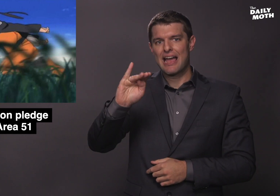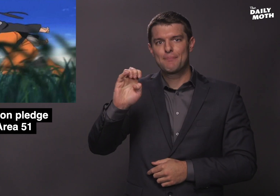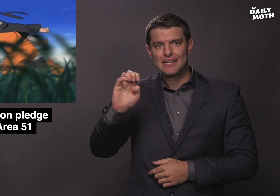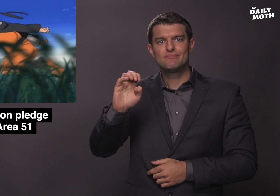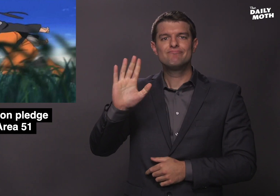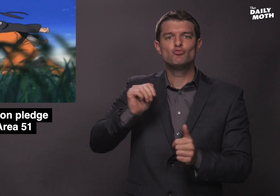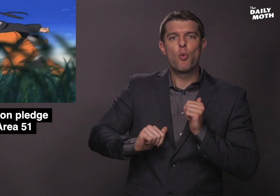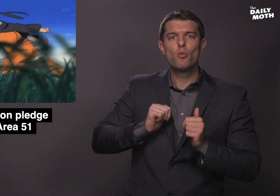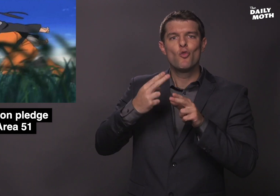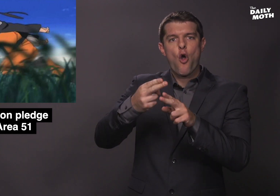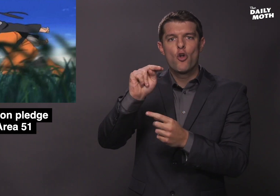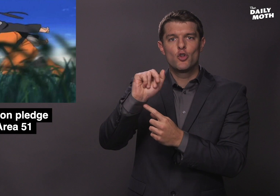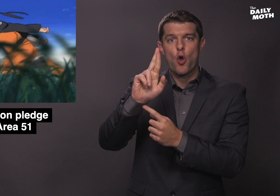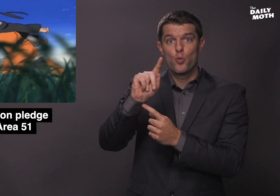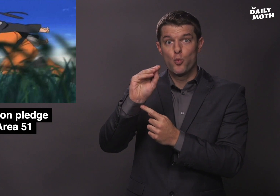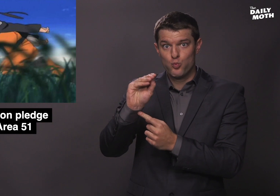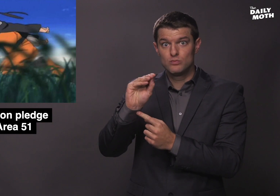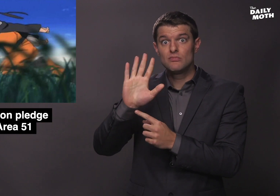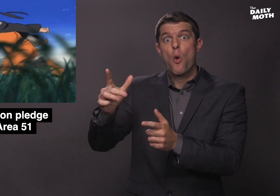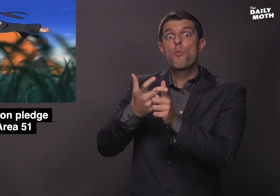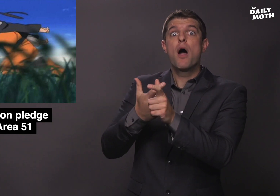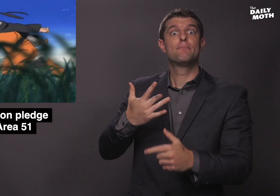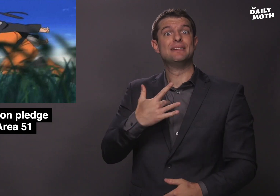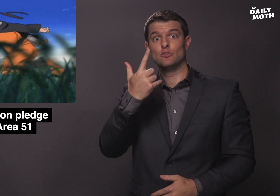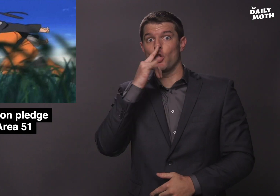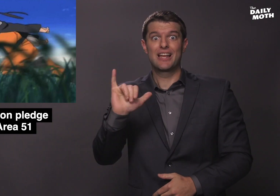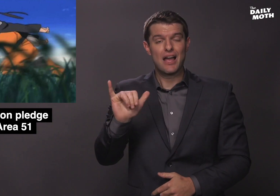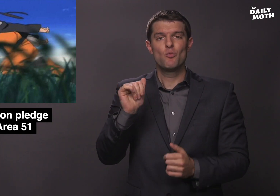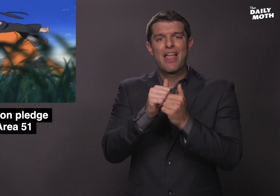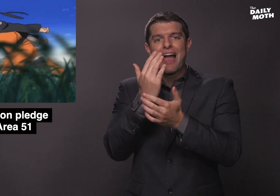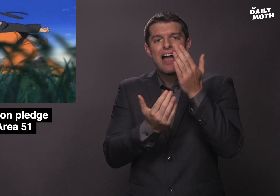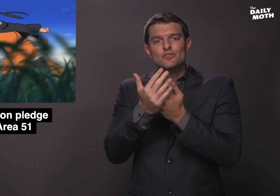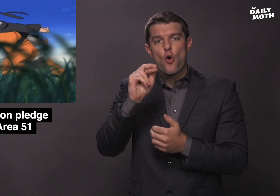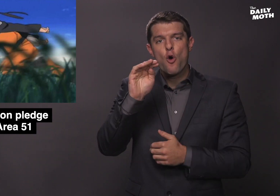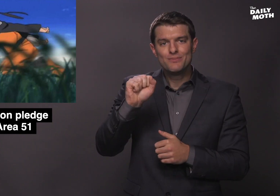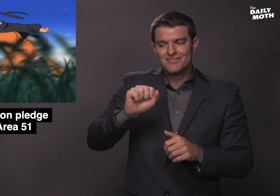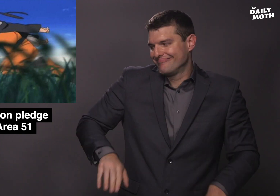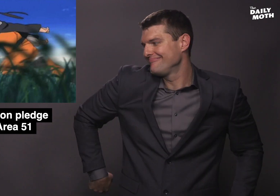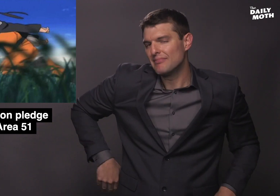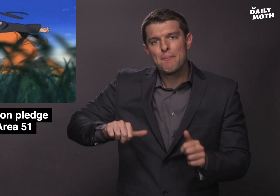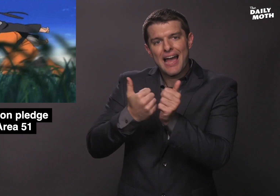comic series "Naruto" where he sprints with his hands behind